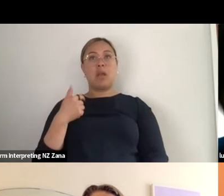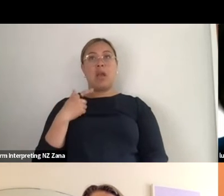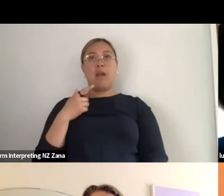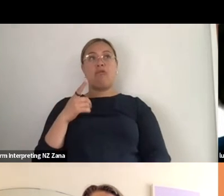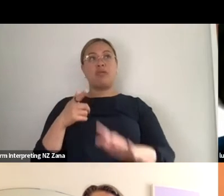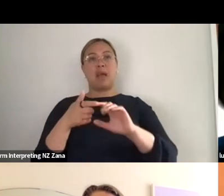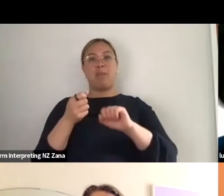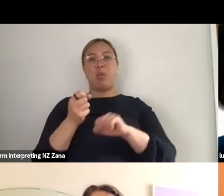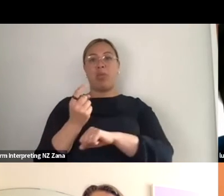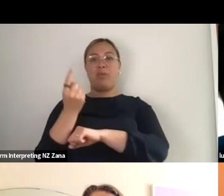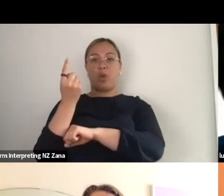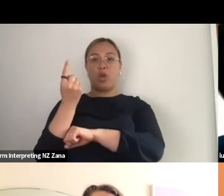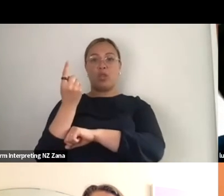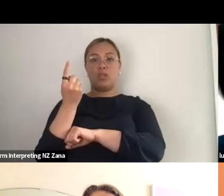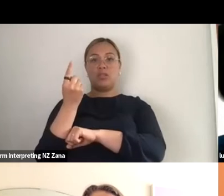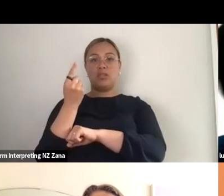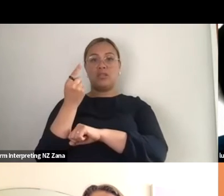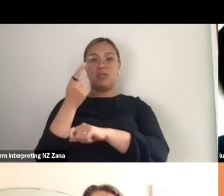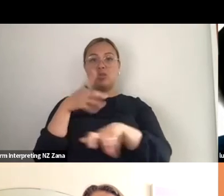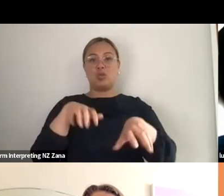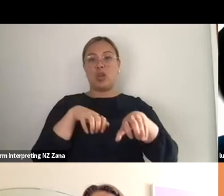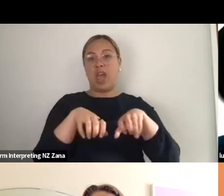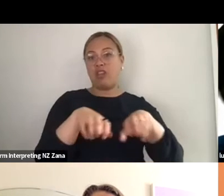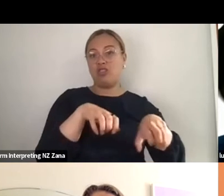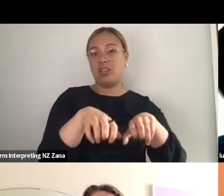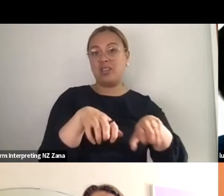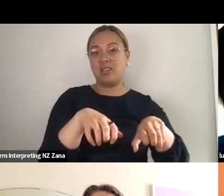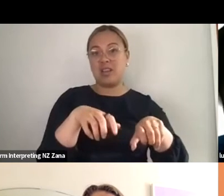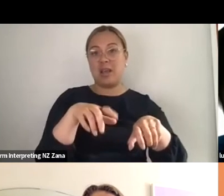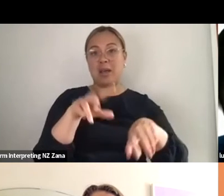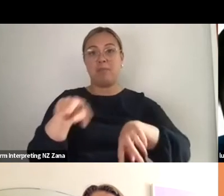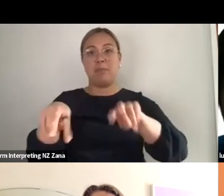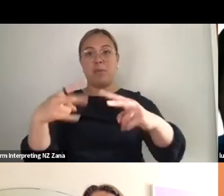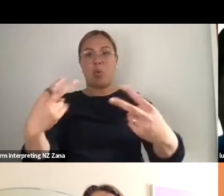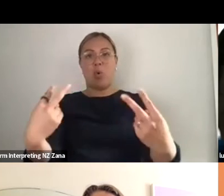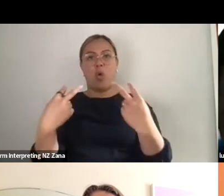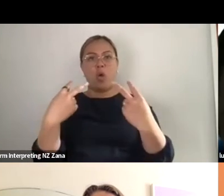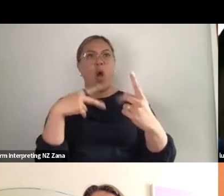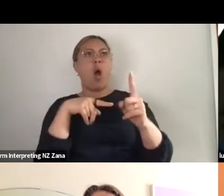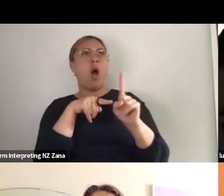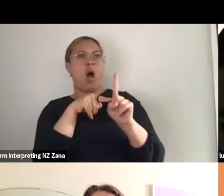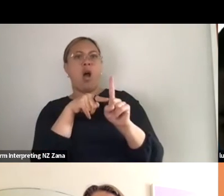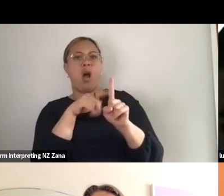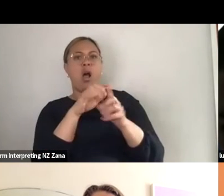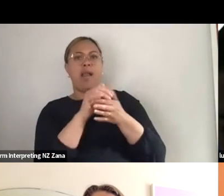you're sometimes sort of perceived as a leader, and that doesn't always equip you for leading,